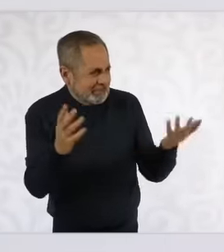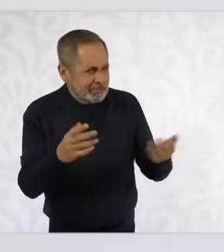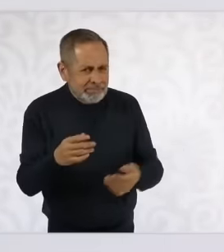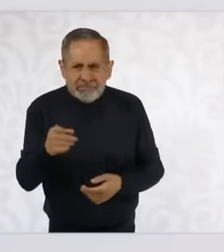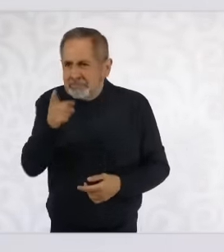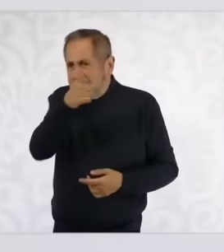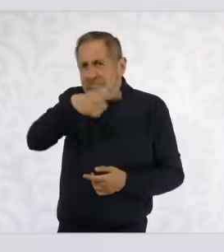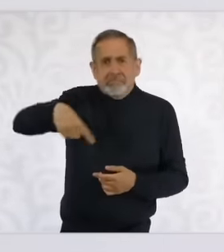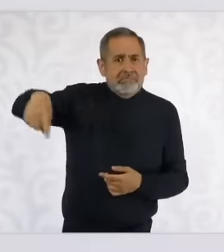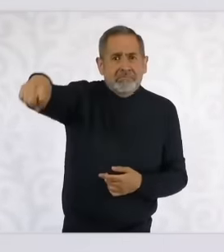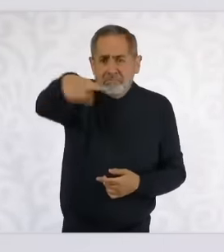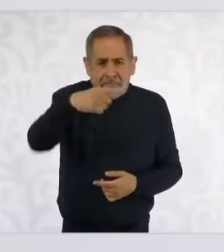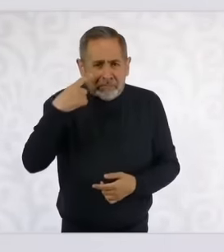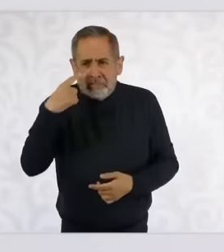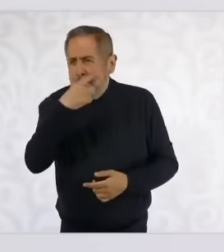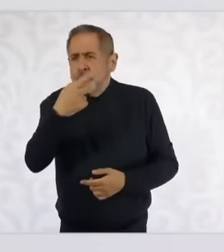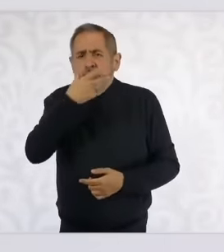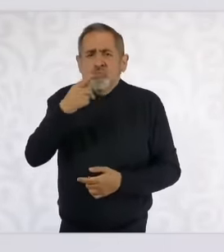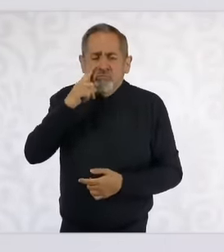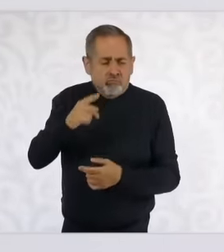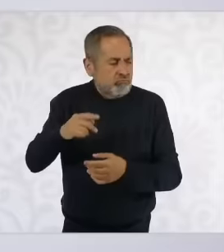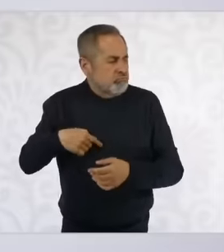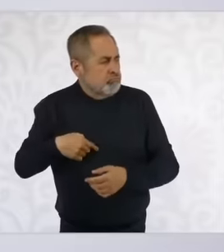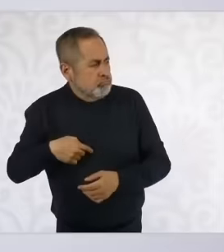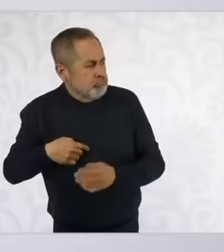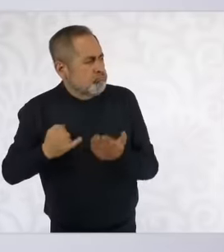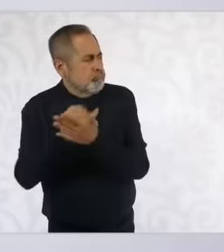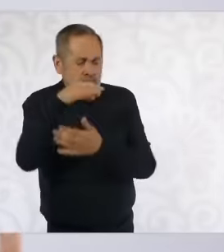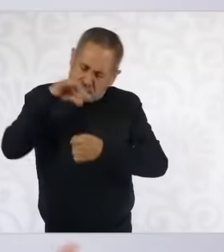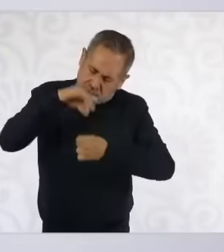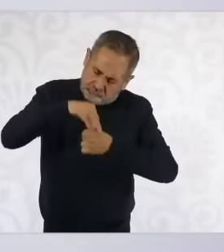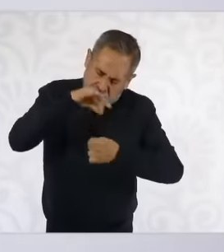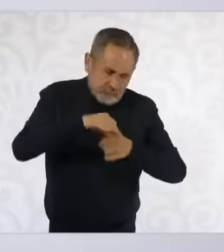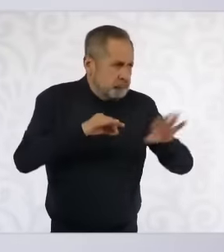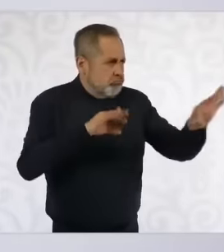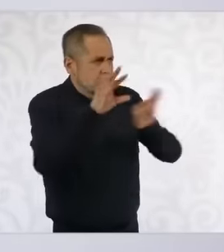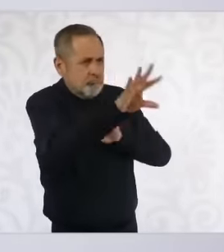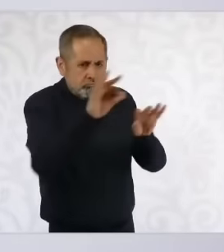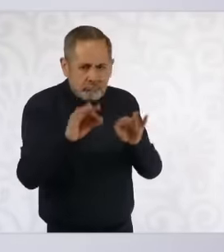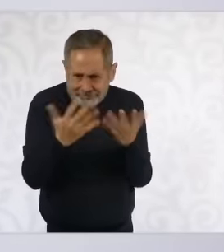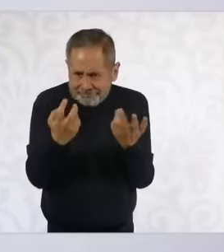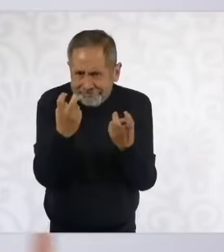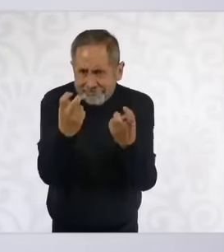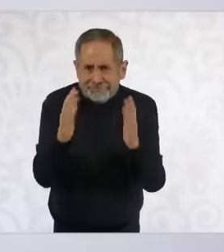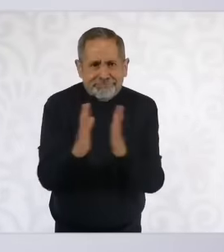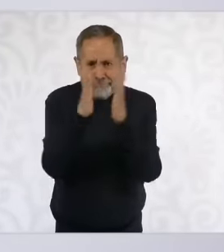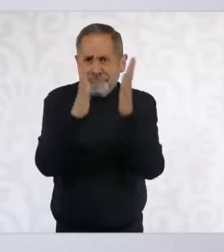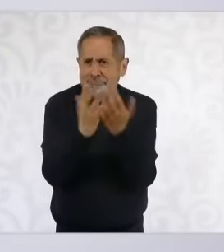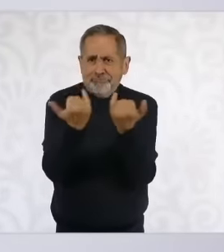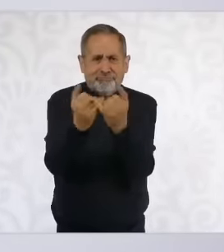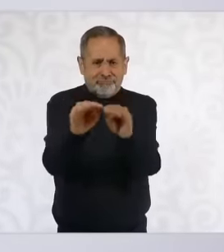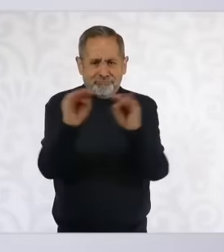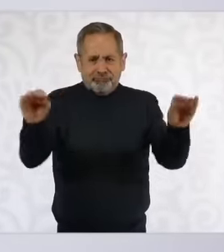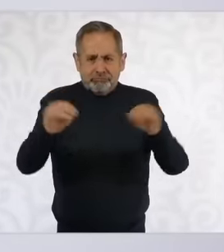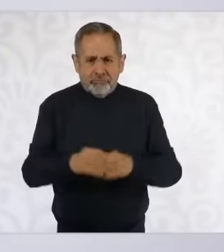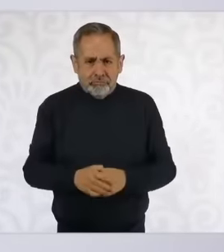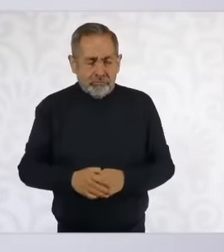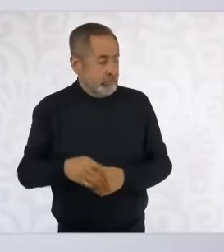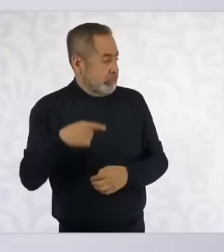ministers and magistrates is not democracy, but the truth is that it is democracy, that is